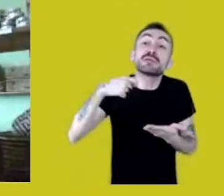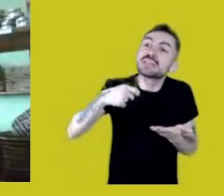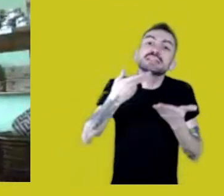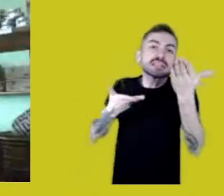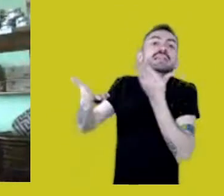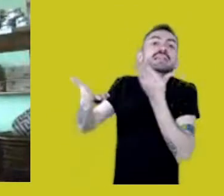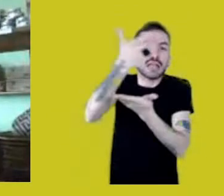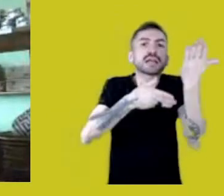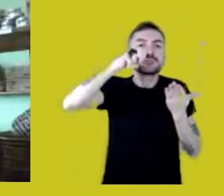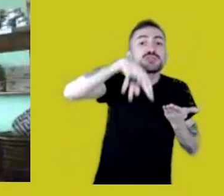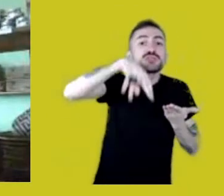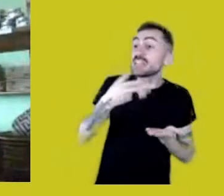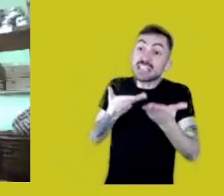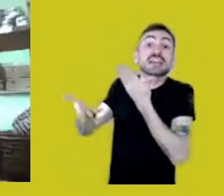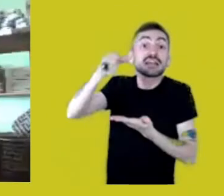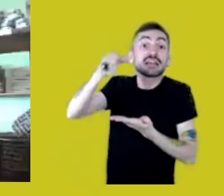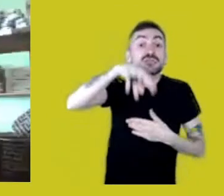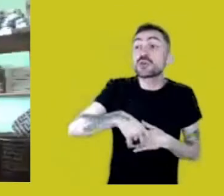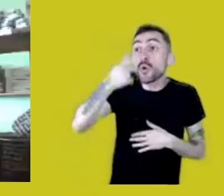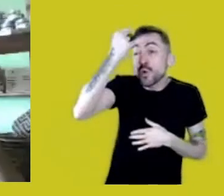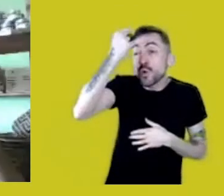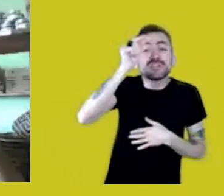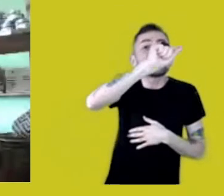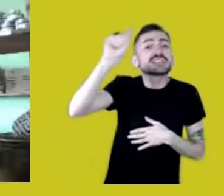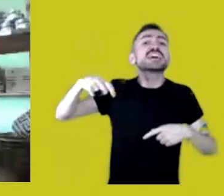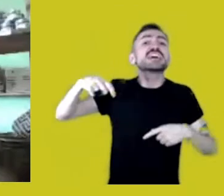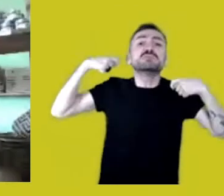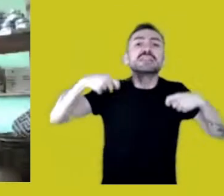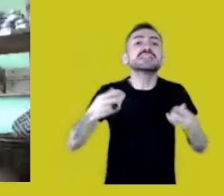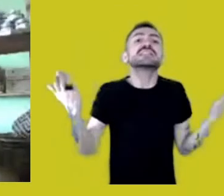and it is necessary that universities become today pluriversities